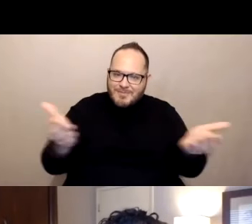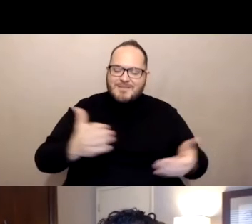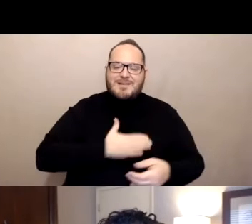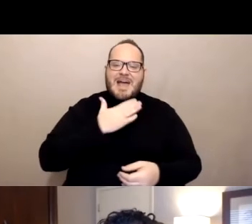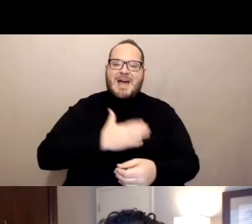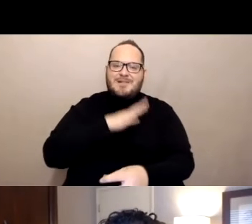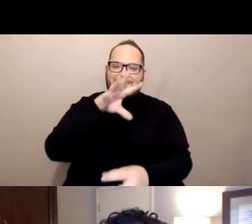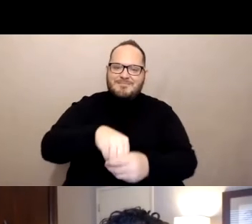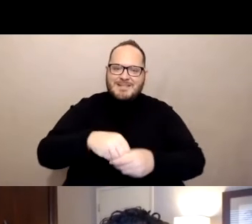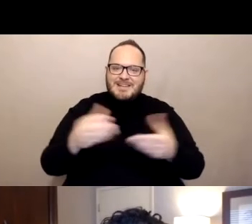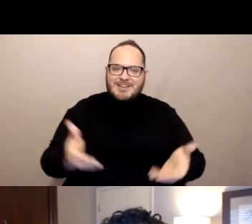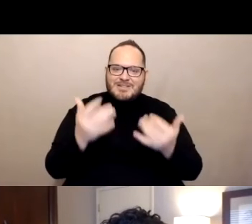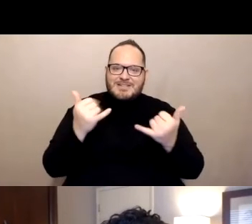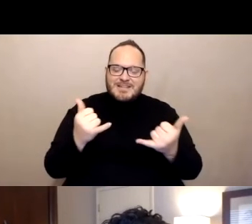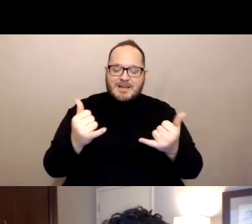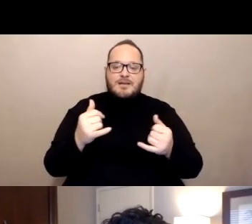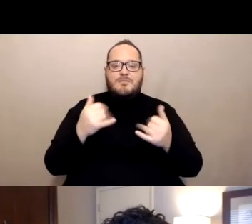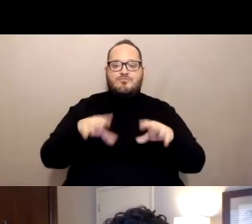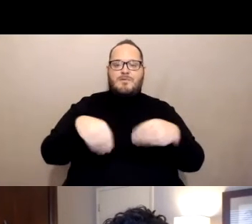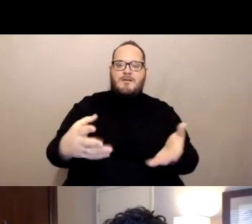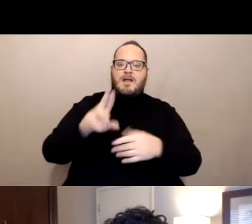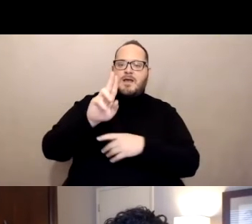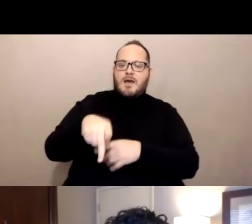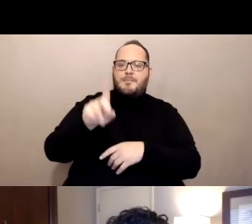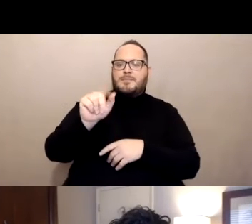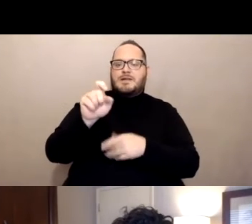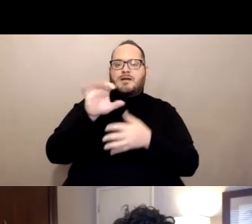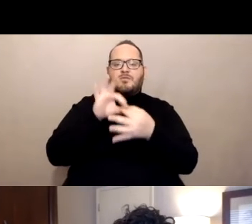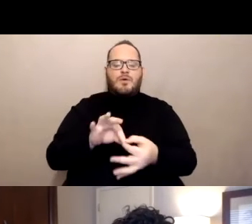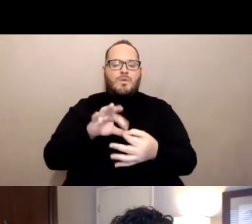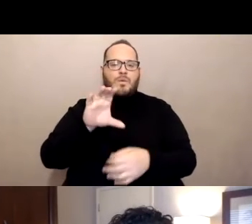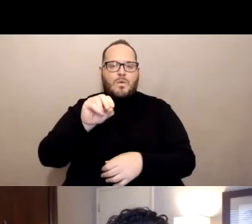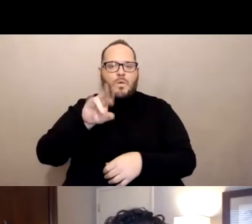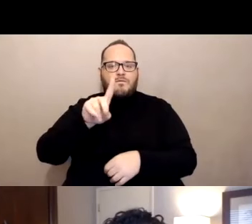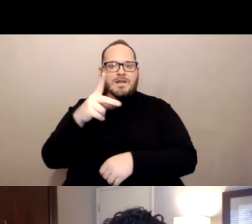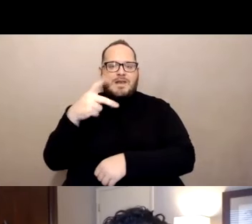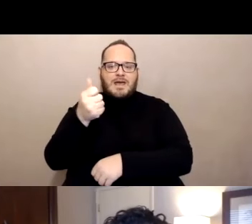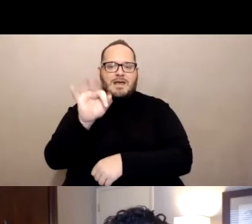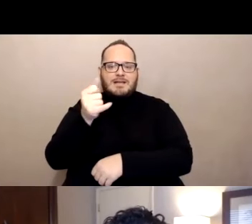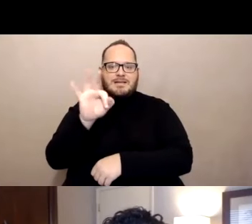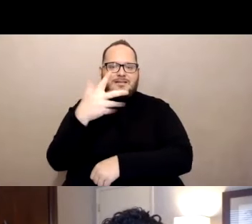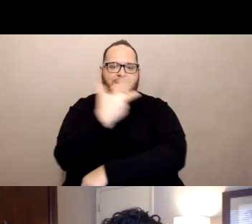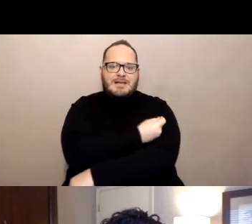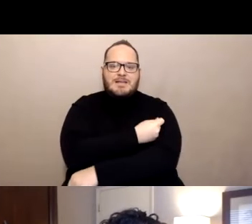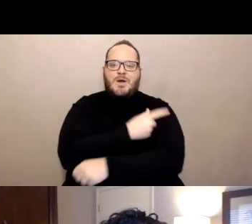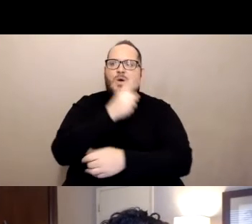This is an update around COVID-19 vaccinations the big picture with the State Council on Developmental Disabilities.